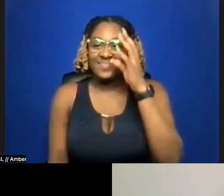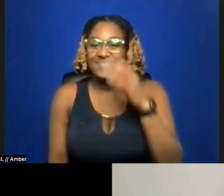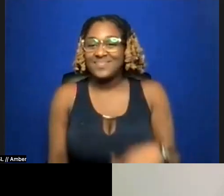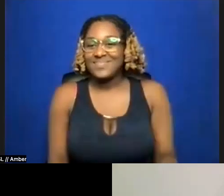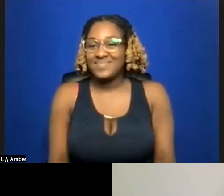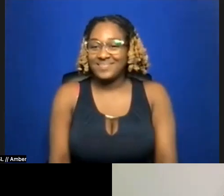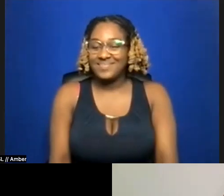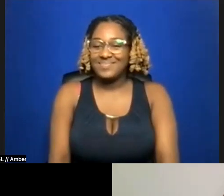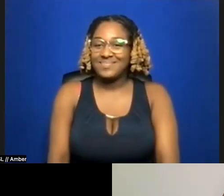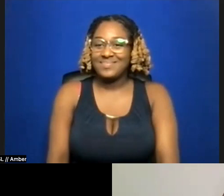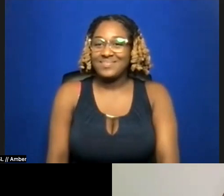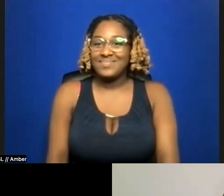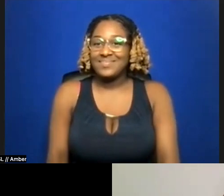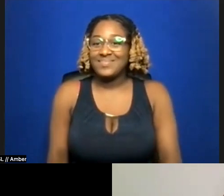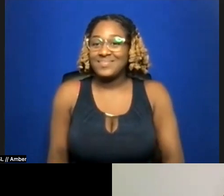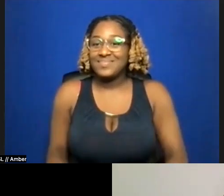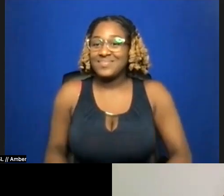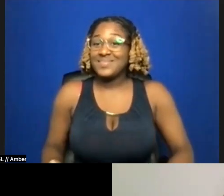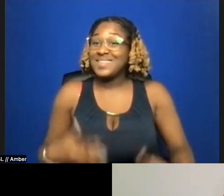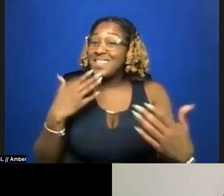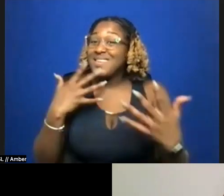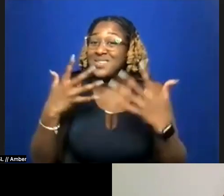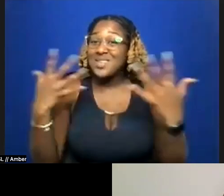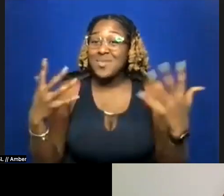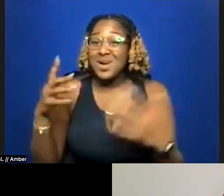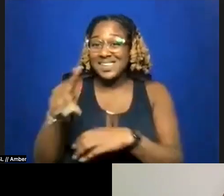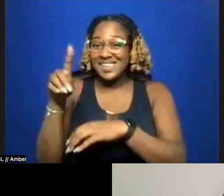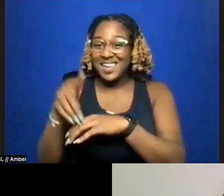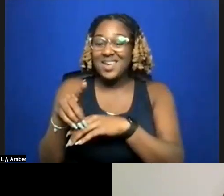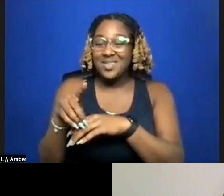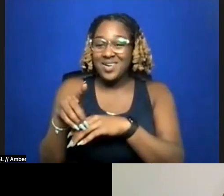Thank you so much, Diamond! I'm gonna get Kay back on stage, as well.